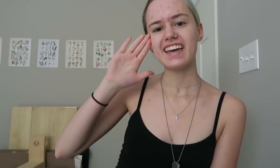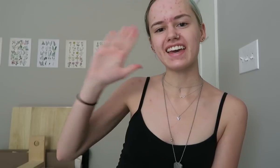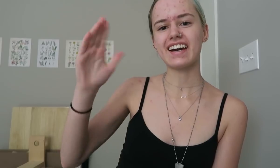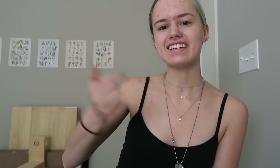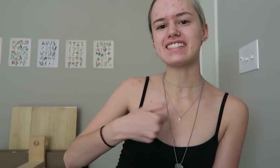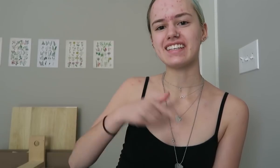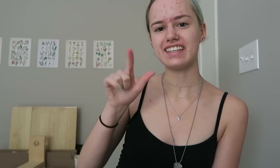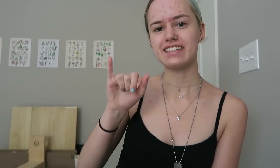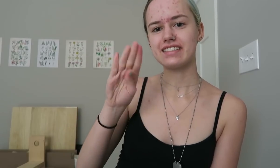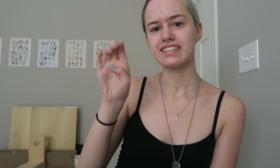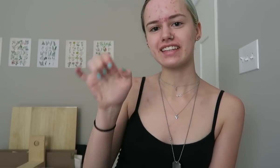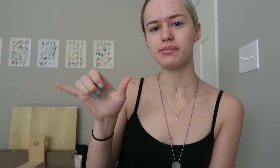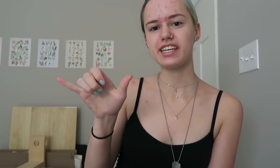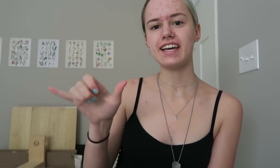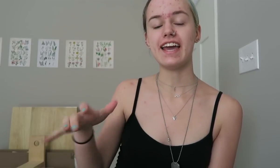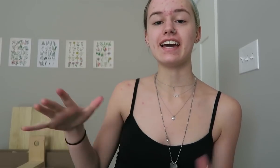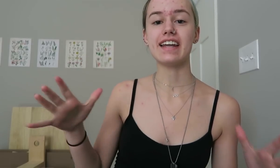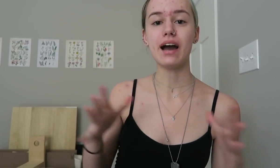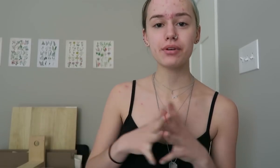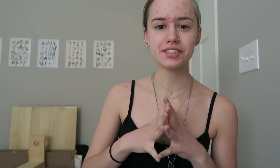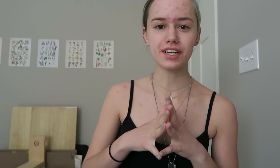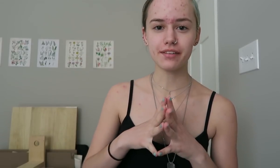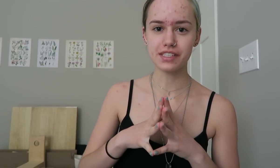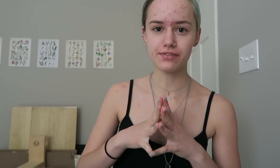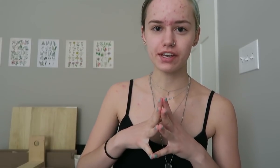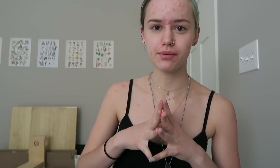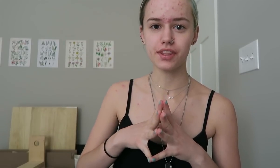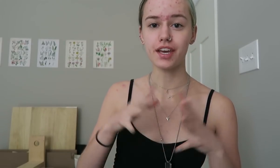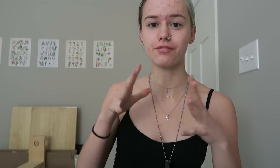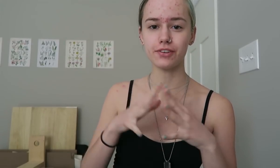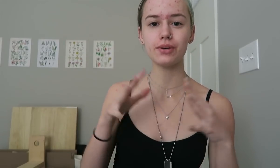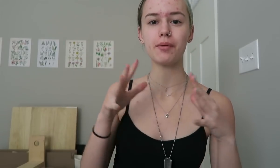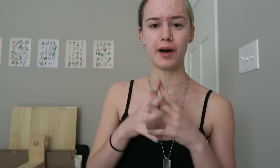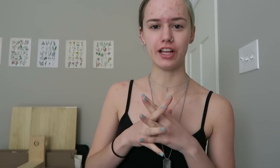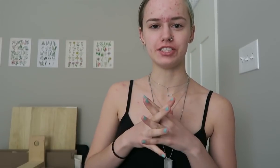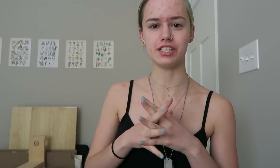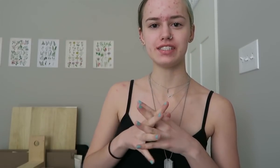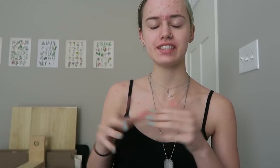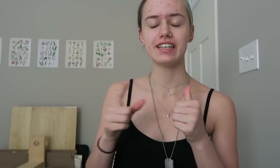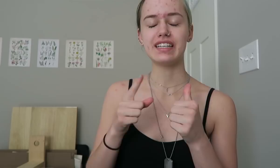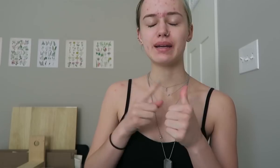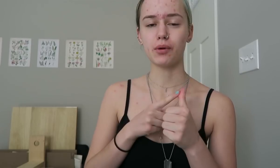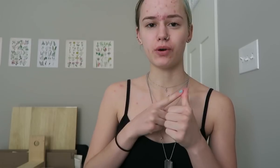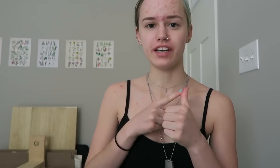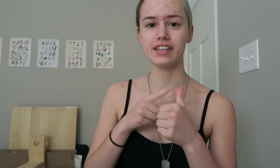Hey guys it's Libby. And I want to start off this video with a few apologies. Number one,